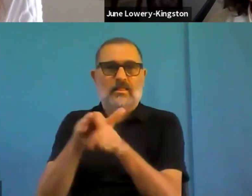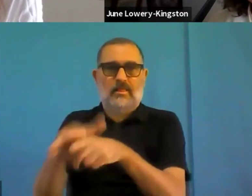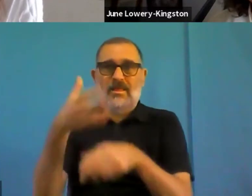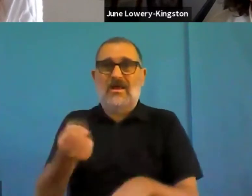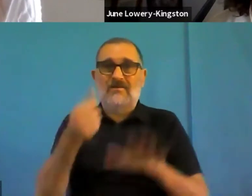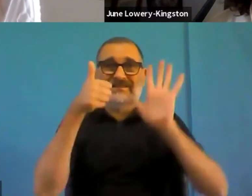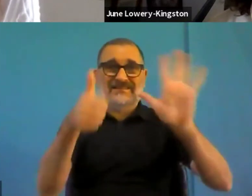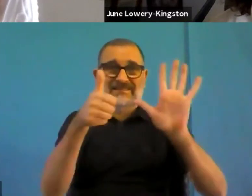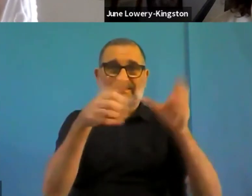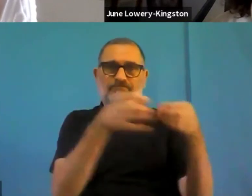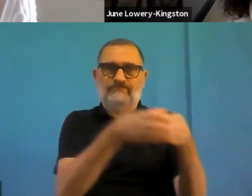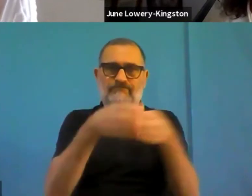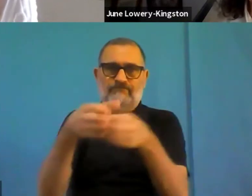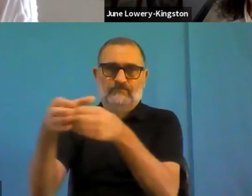why we're all here today.